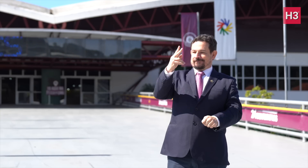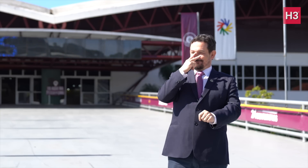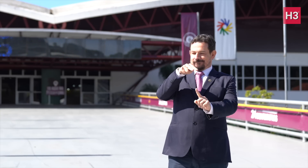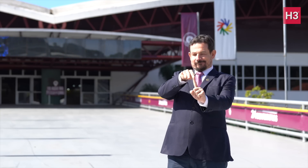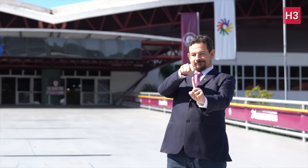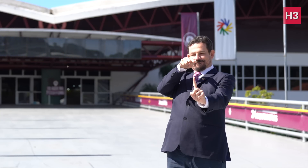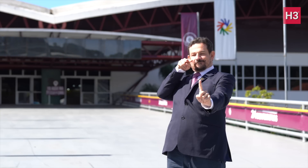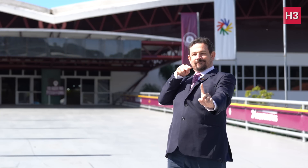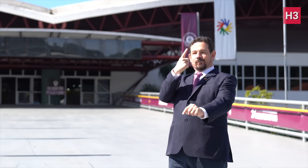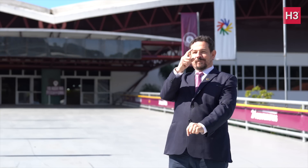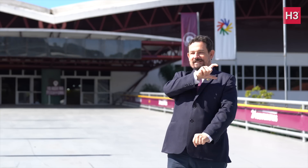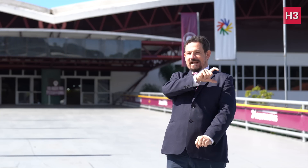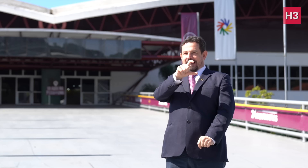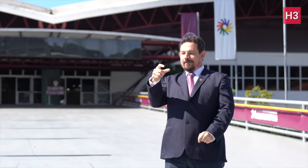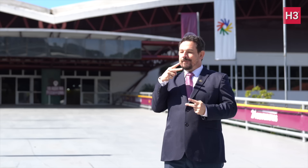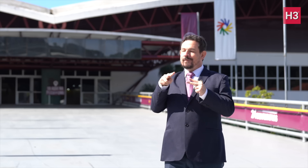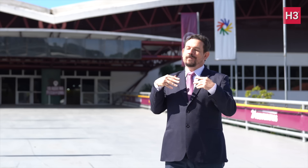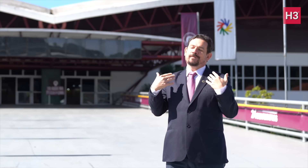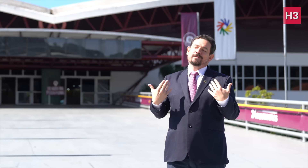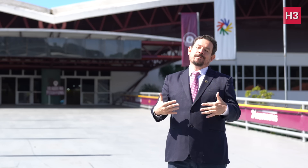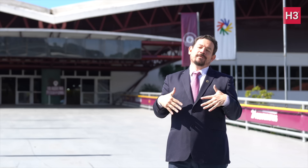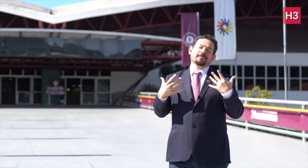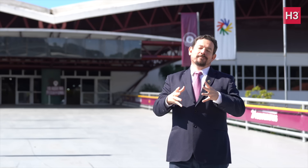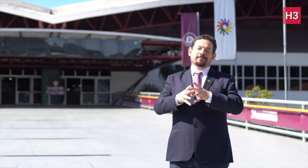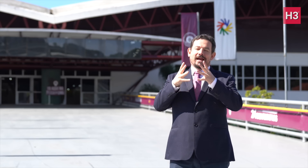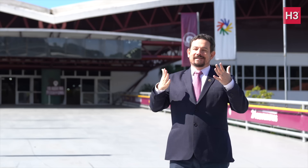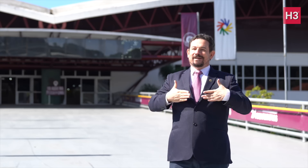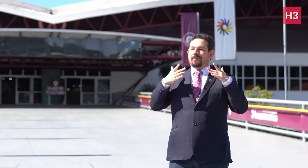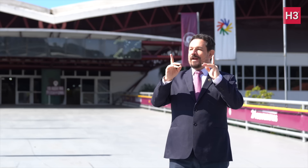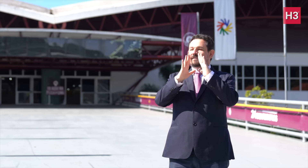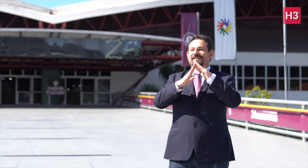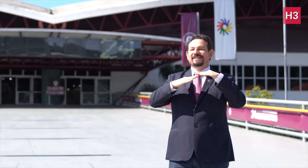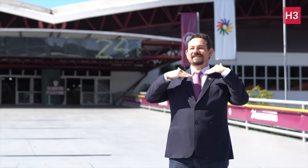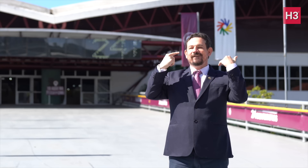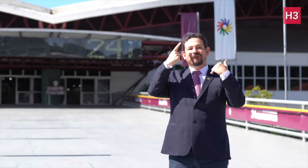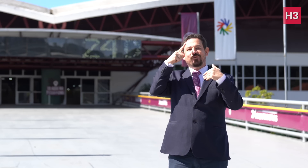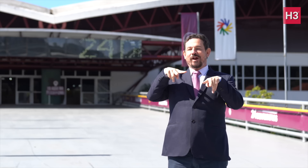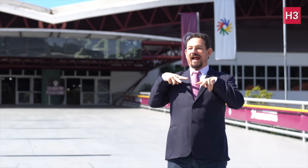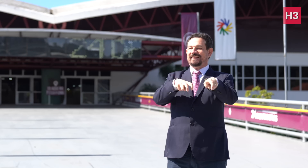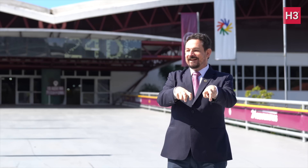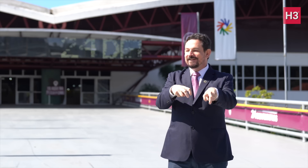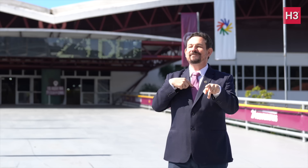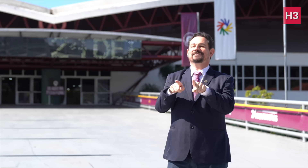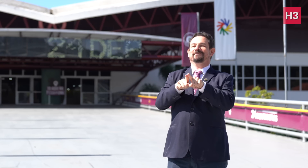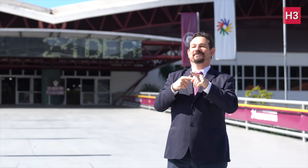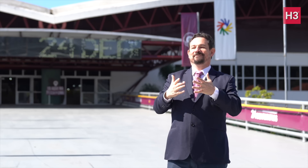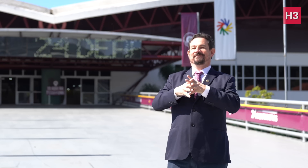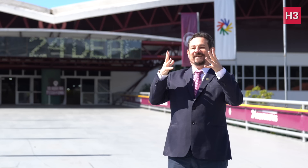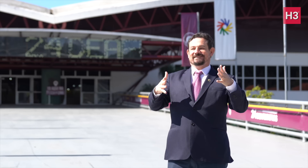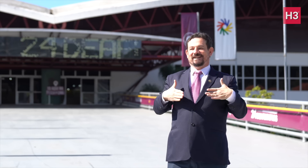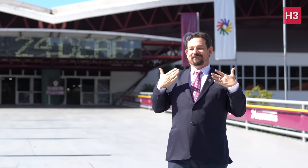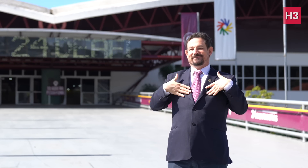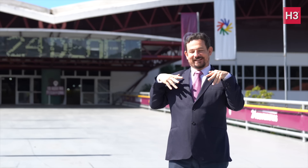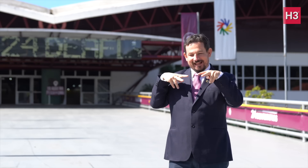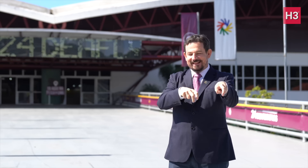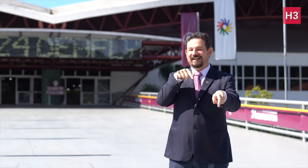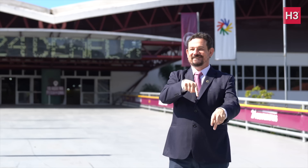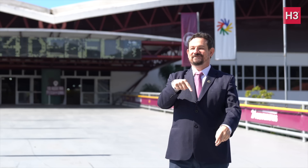People from outside can only see a little part of what I can see inside the Games.